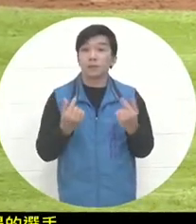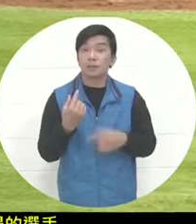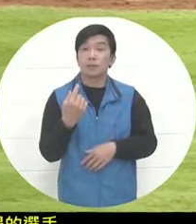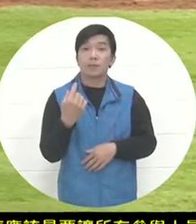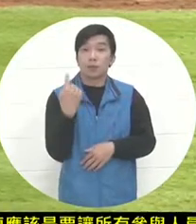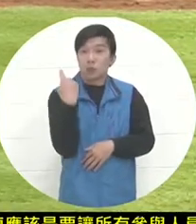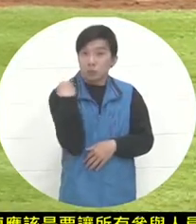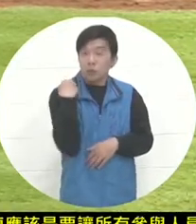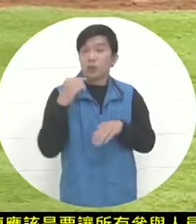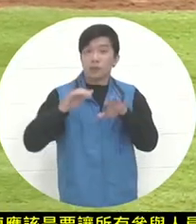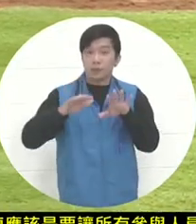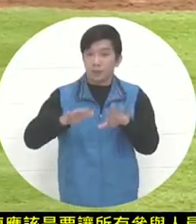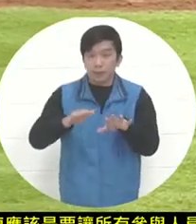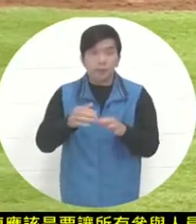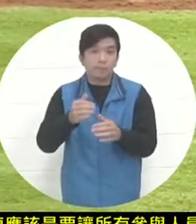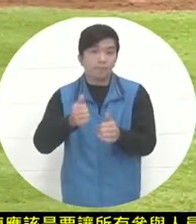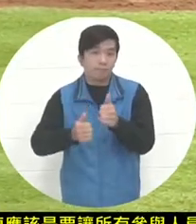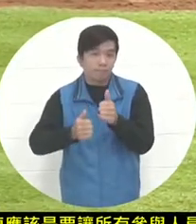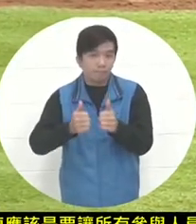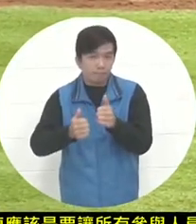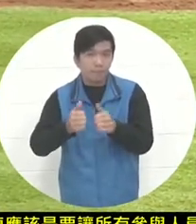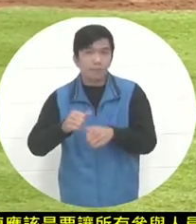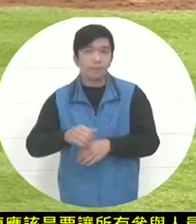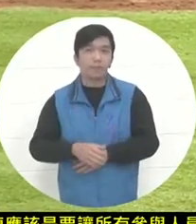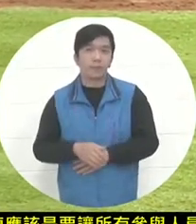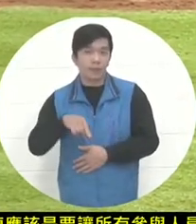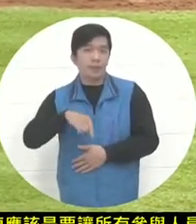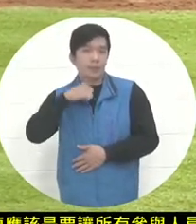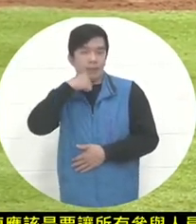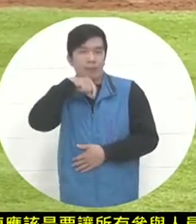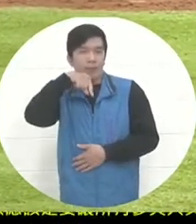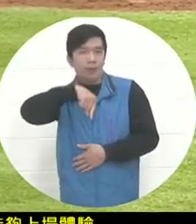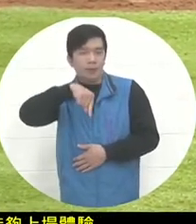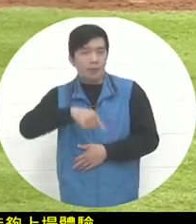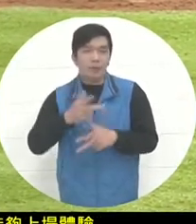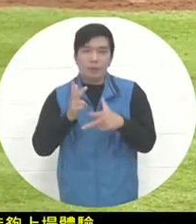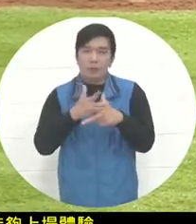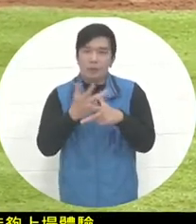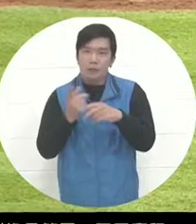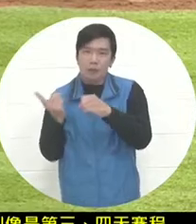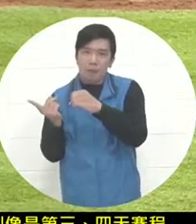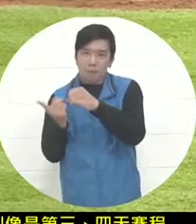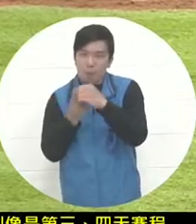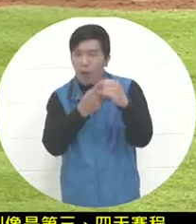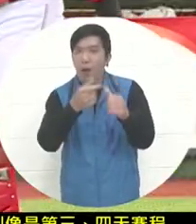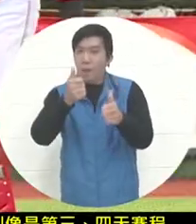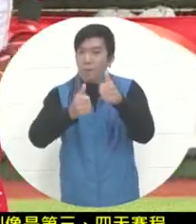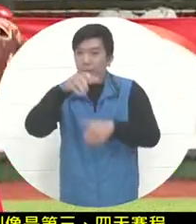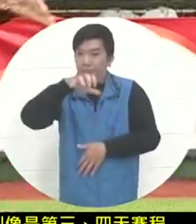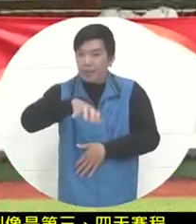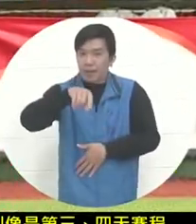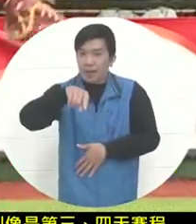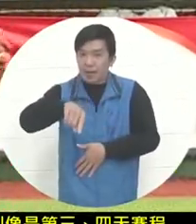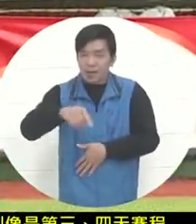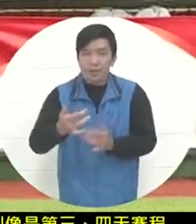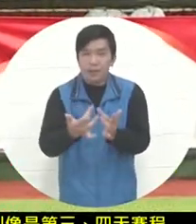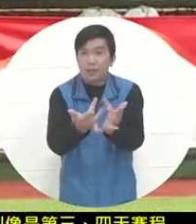In Taiwan, it is the same field used by the professional baseball team, which is also artificial turf. Let’s